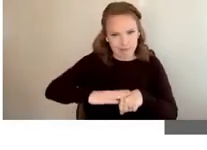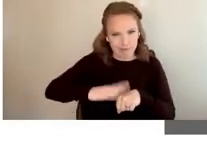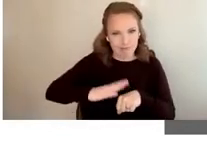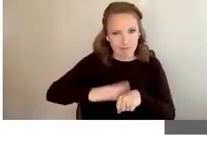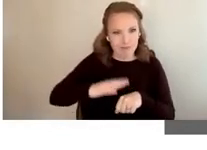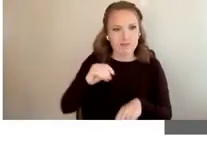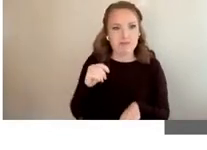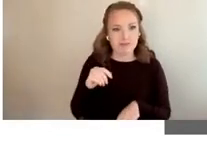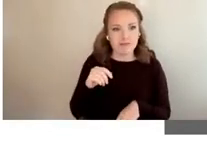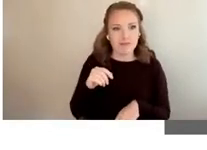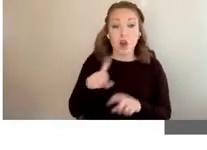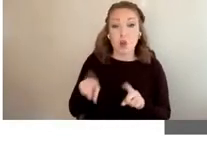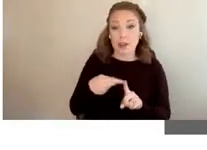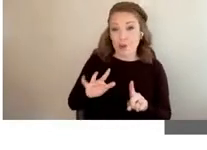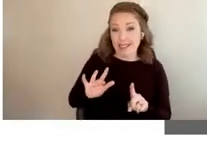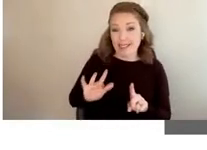button or the ASL interpreters on-screen